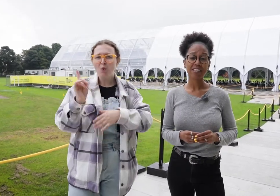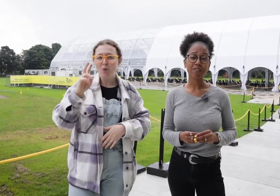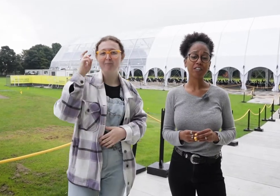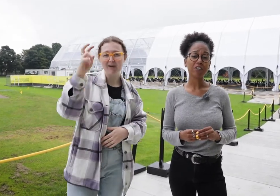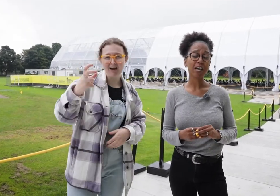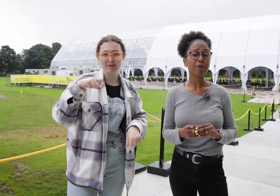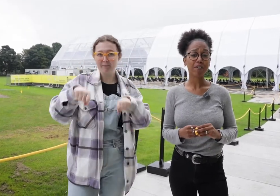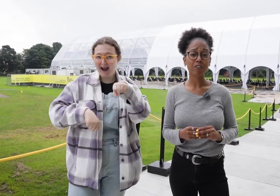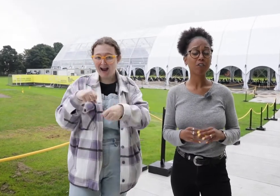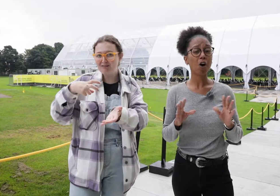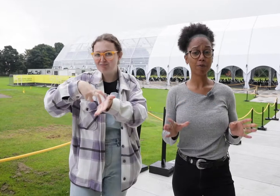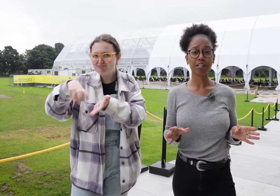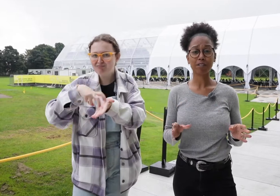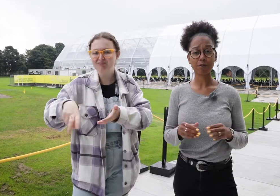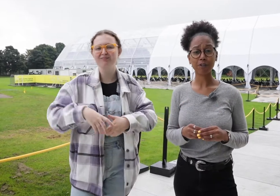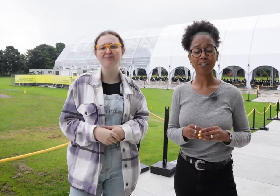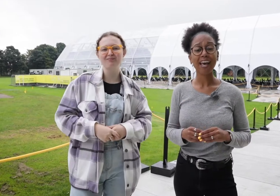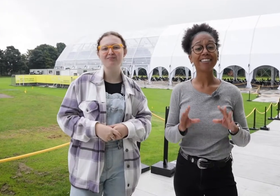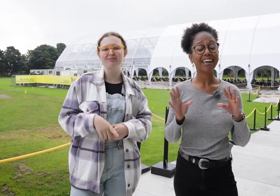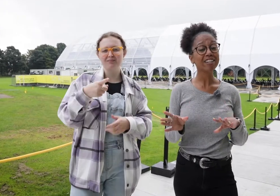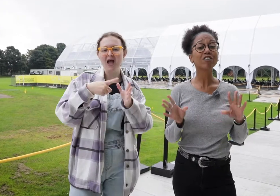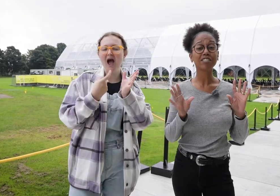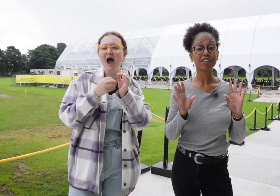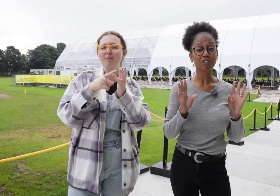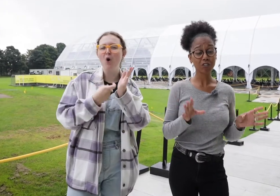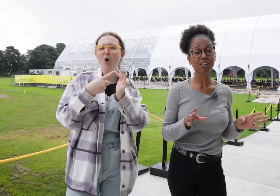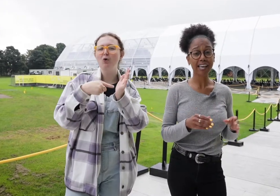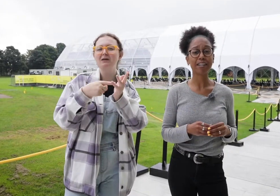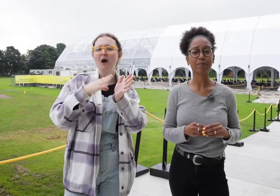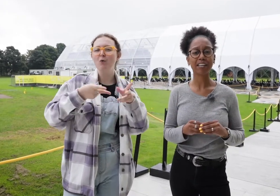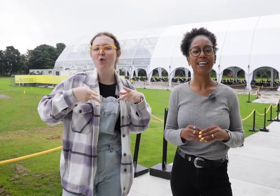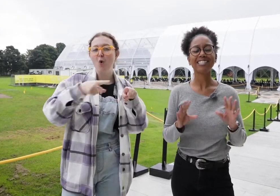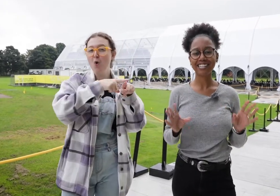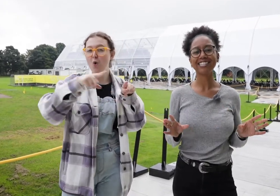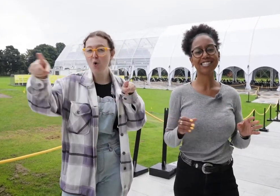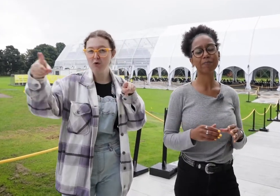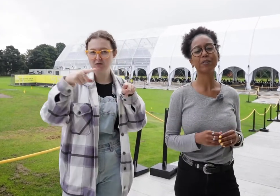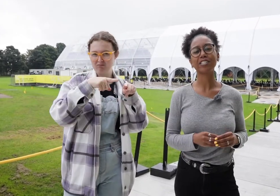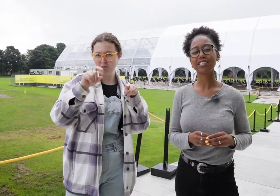The venue can be found on Arboretum Road and the entrance to the Academy is clearly signposted.